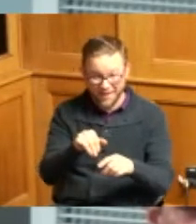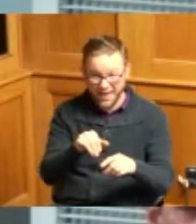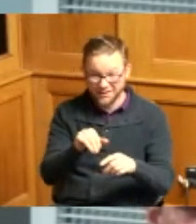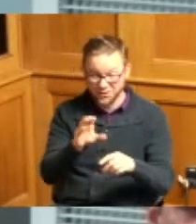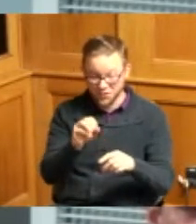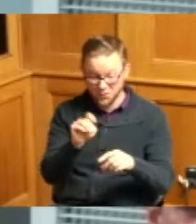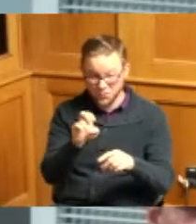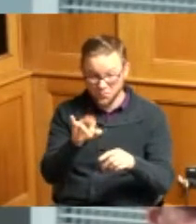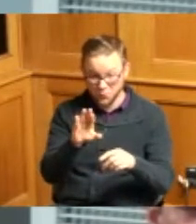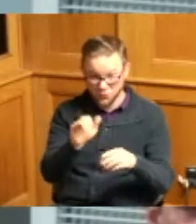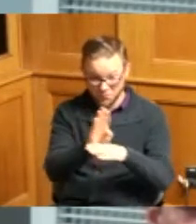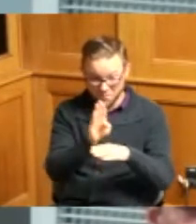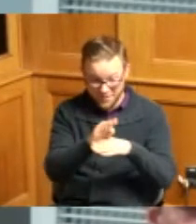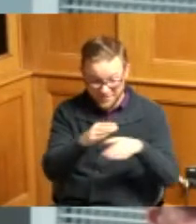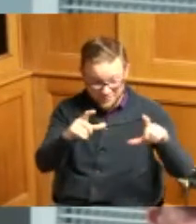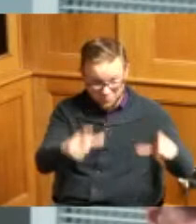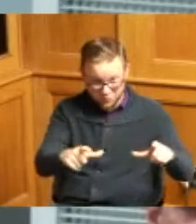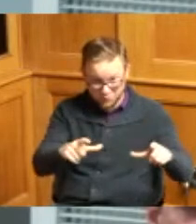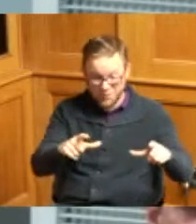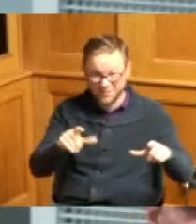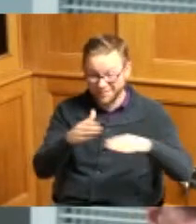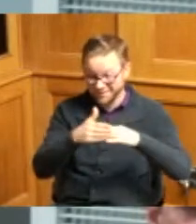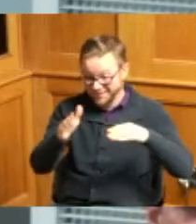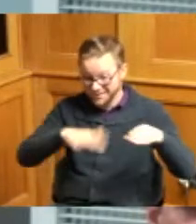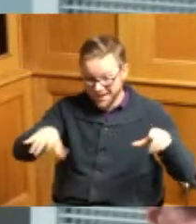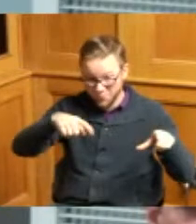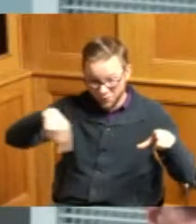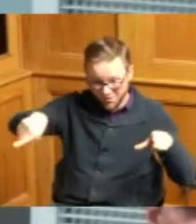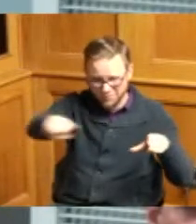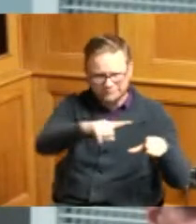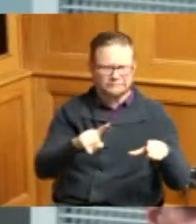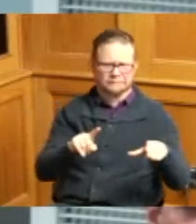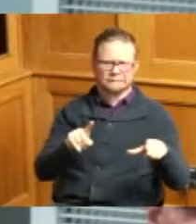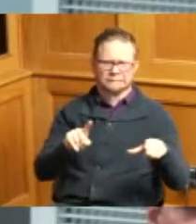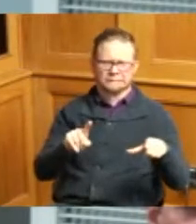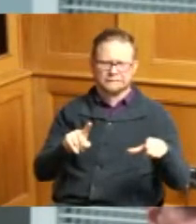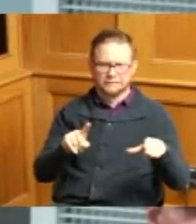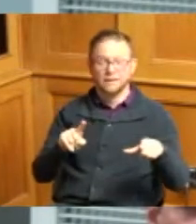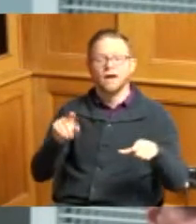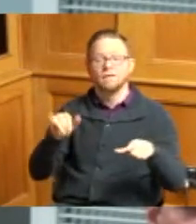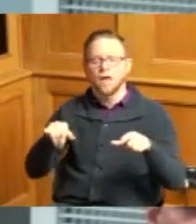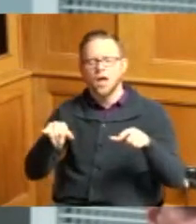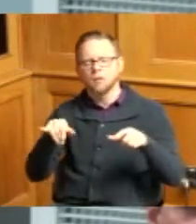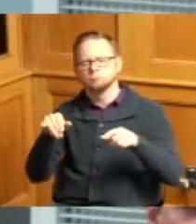the castle then surveyed this property came up with 4.97 acres which is that large